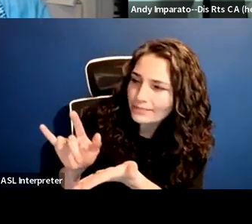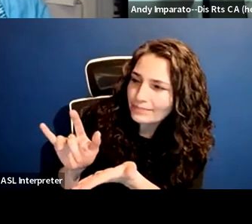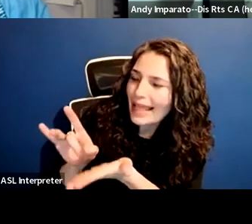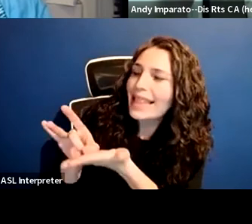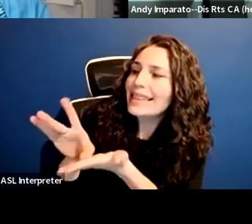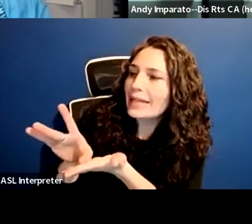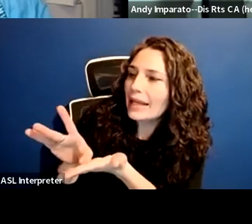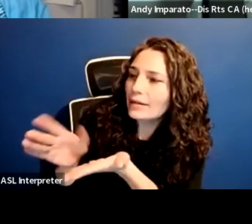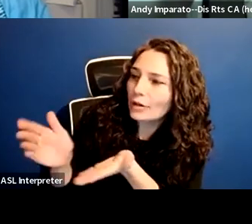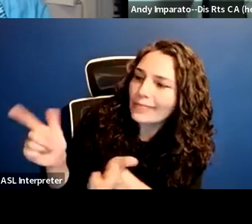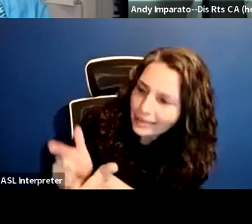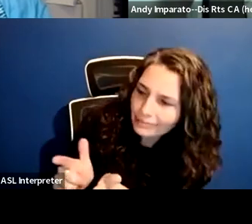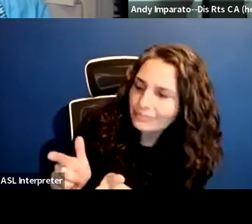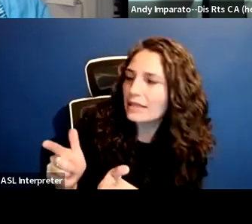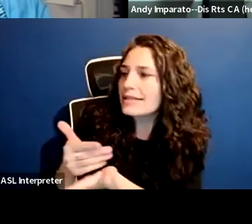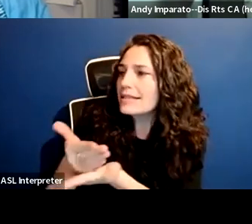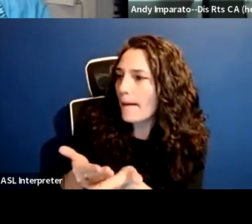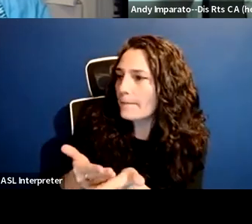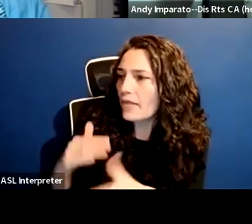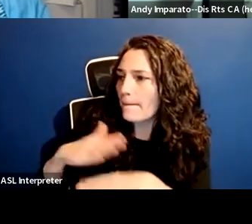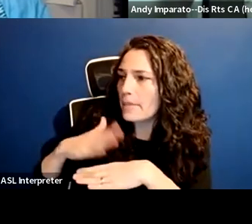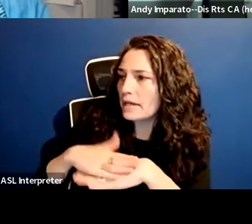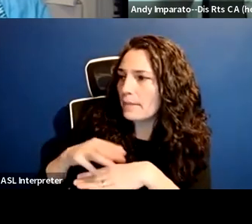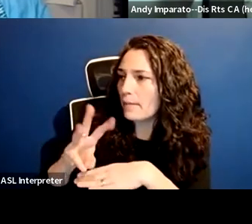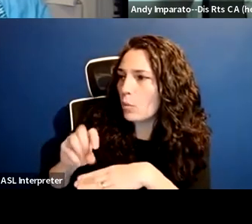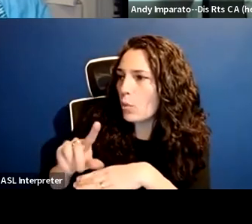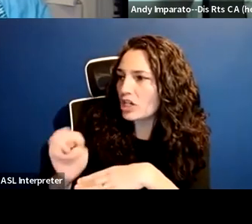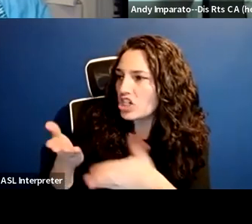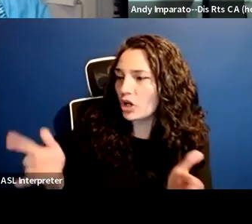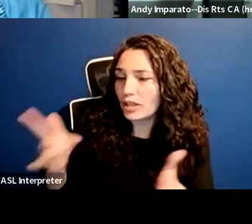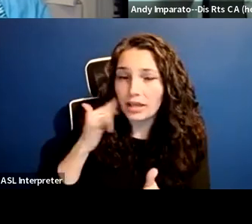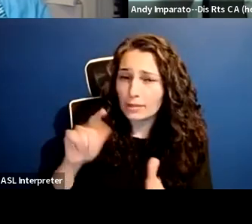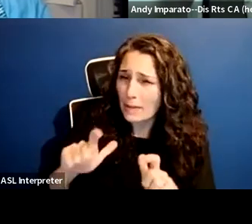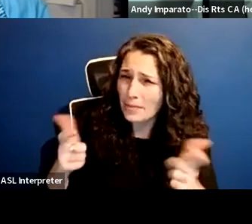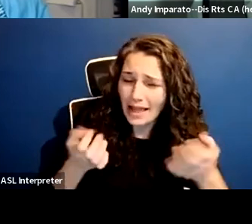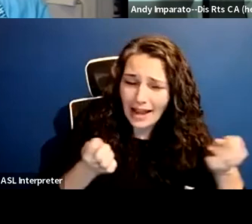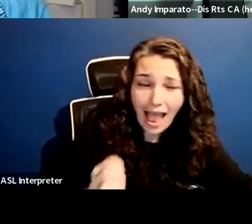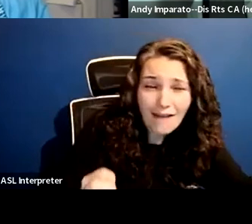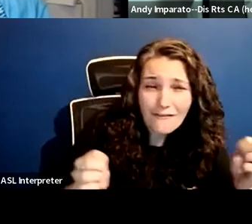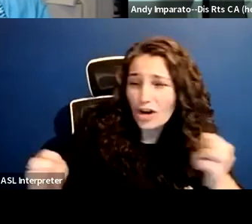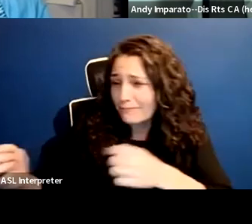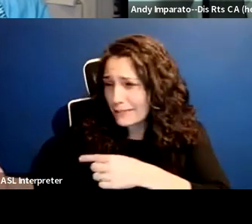and it was a tremendous effort and a tremendous fight to be quite honest to get that passed.